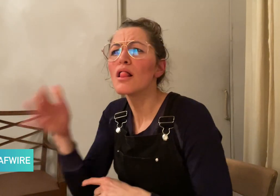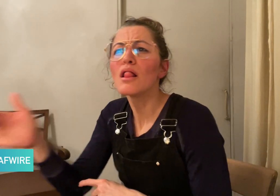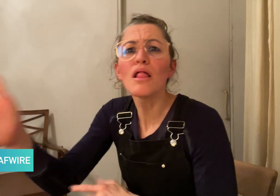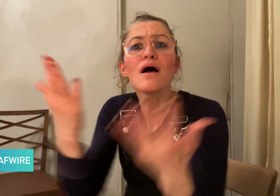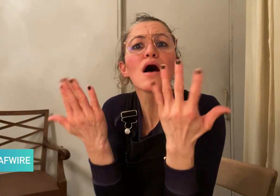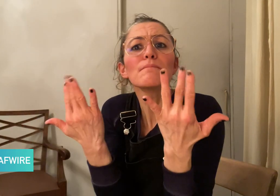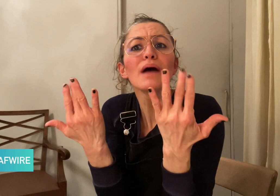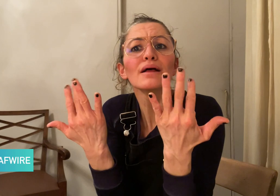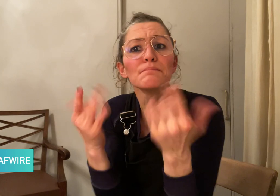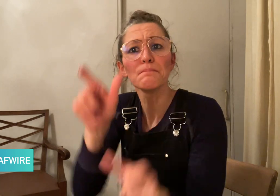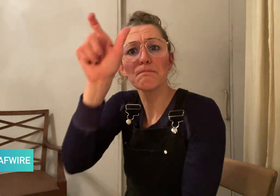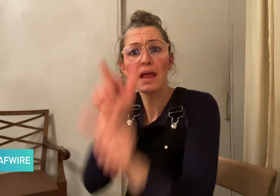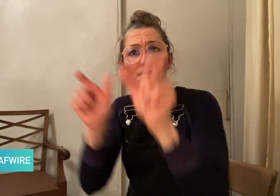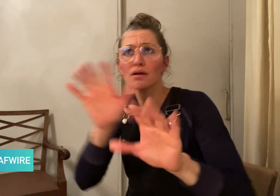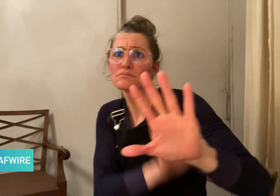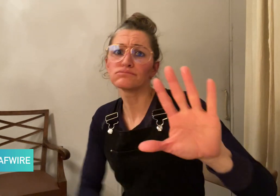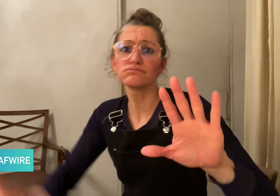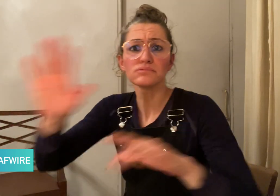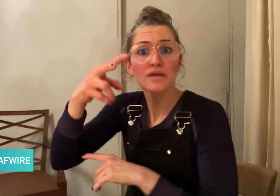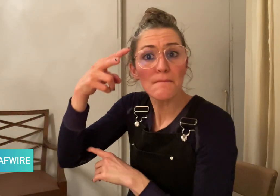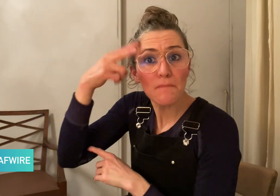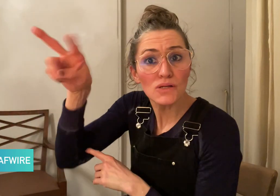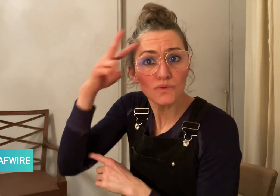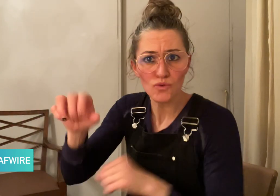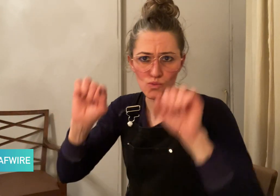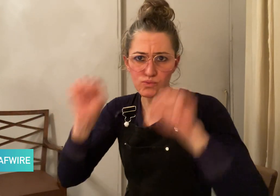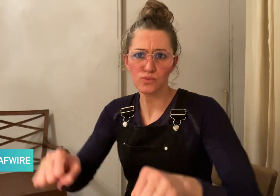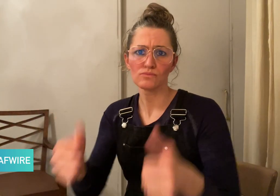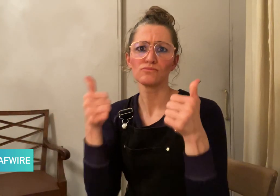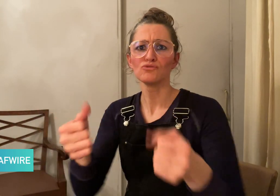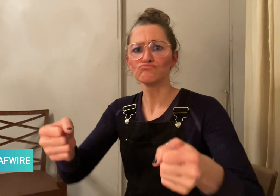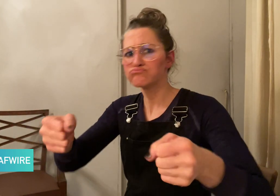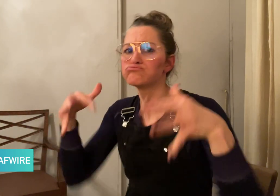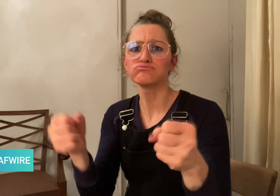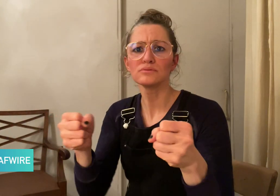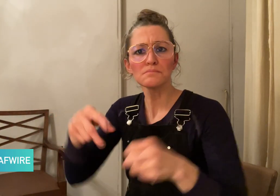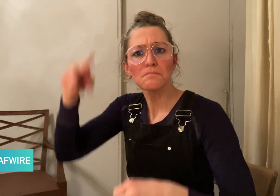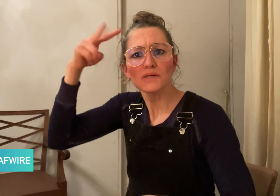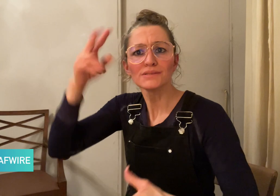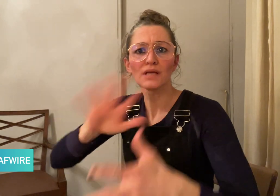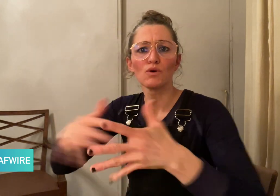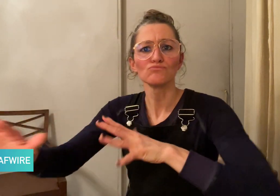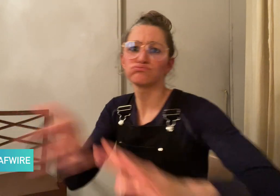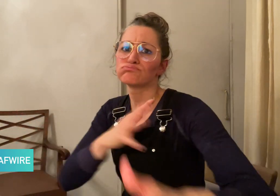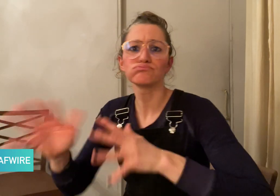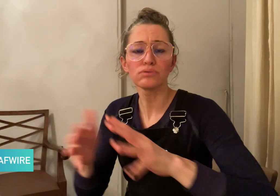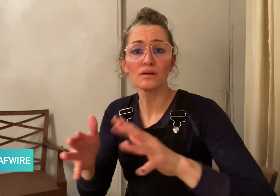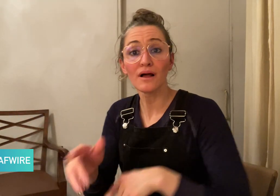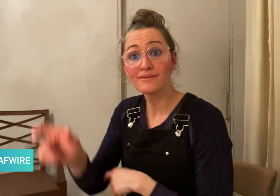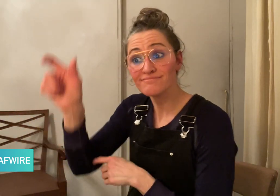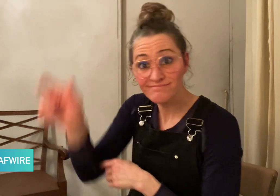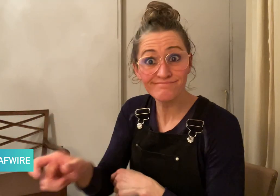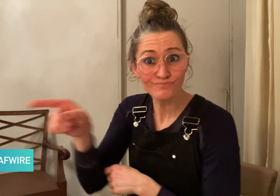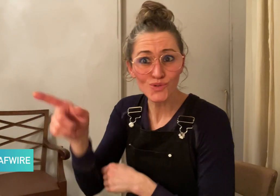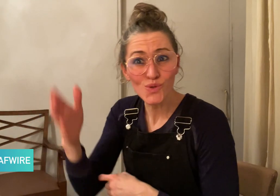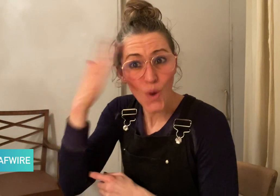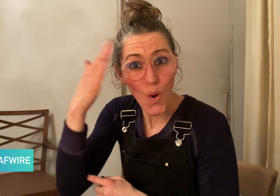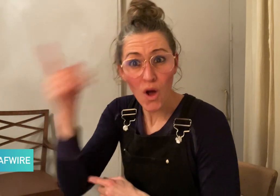to identify how many people in Mexico are fluent in MSL.